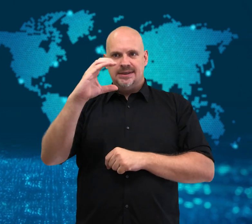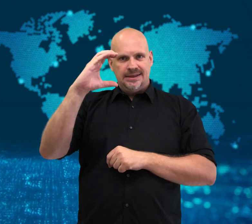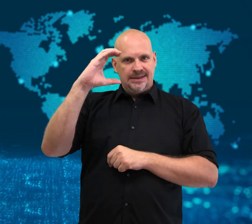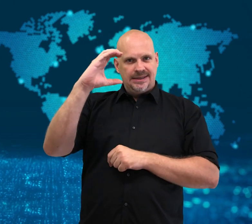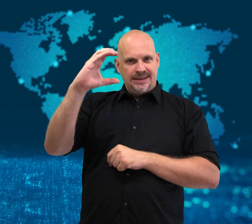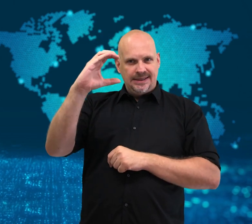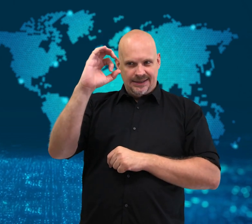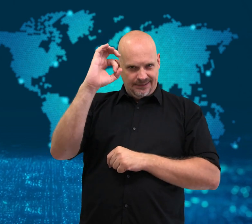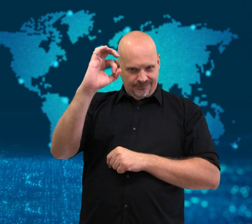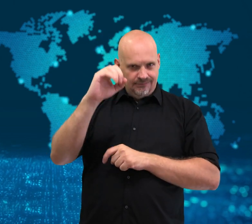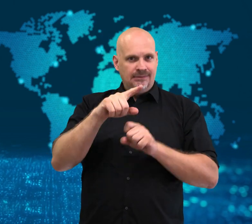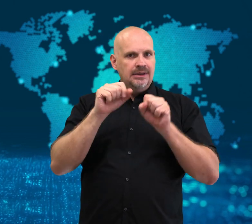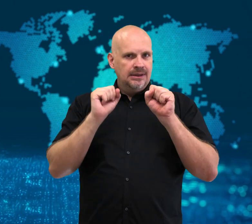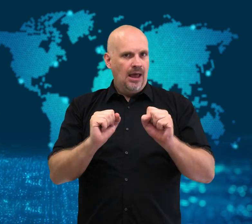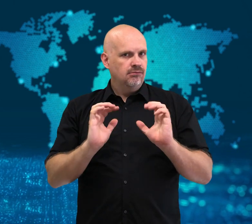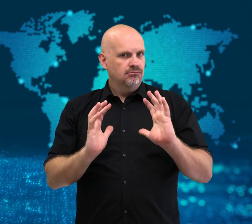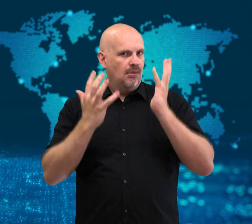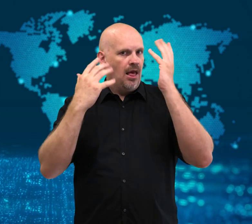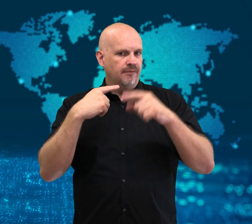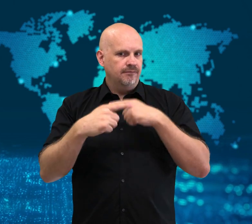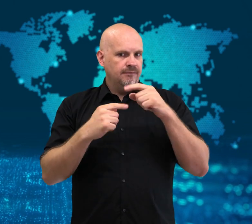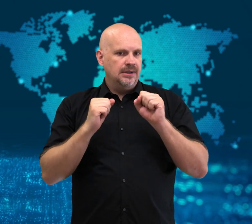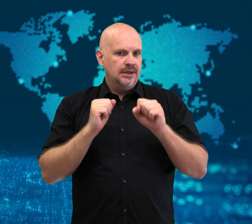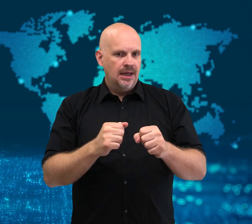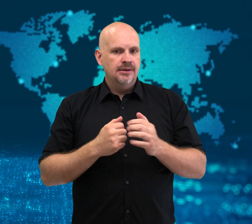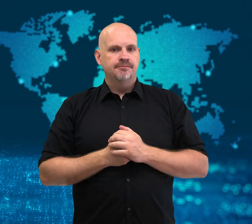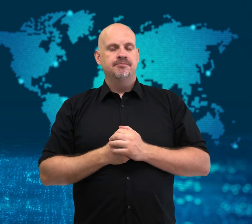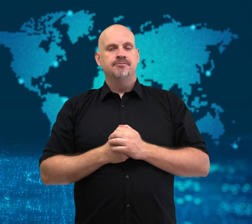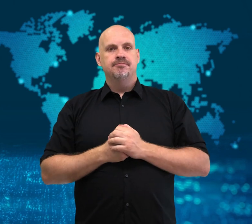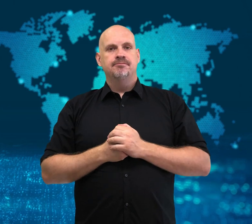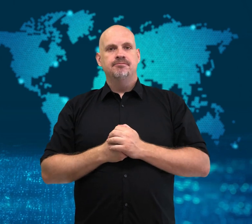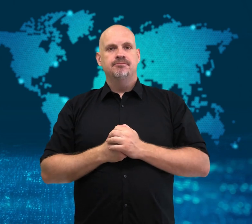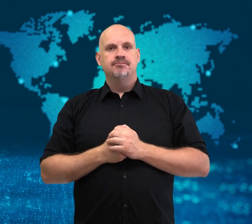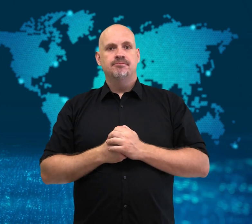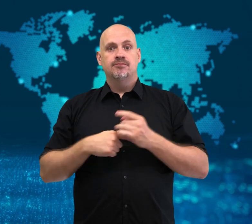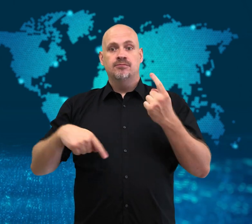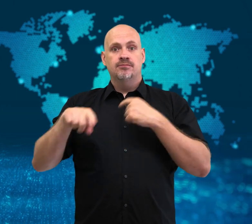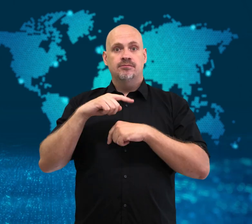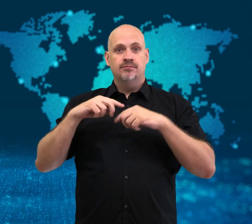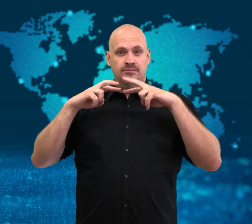the organism can survive temperatures as low